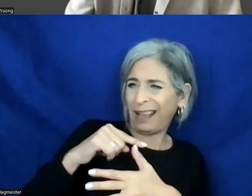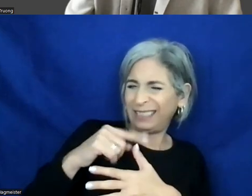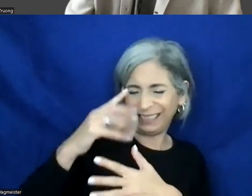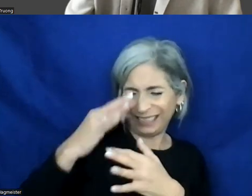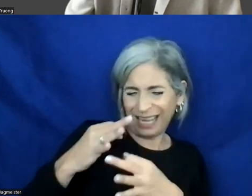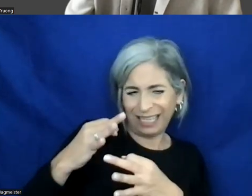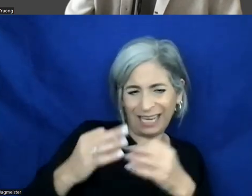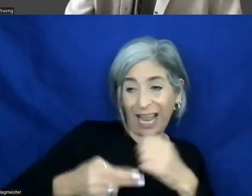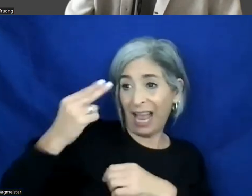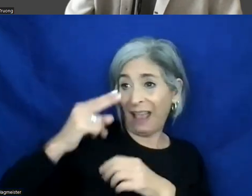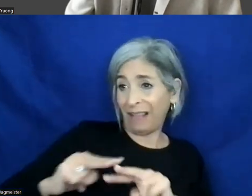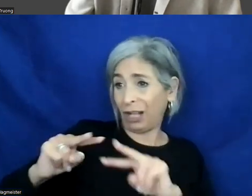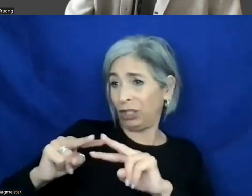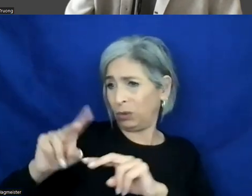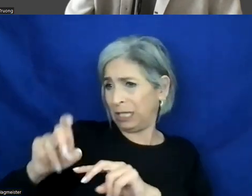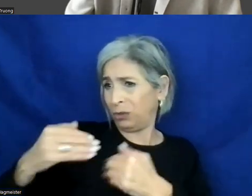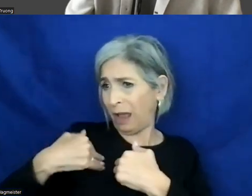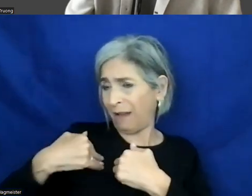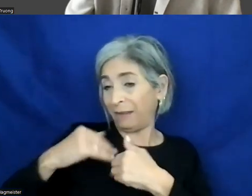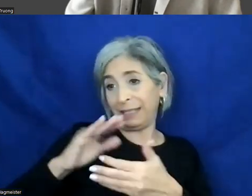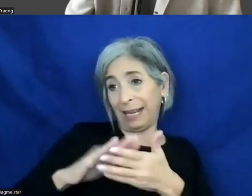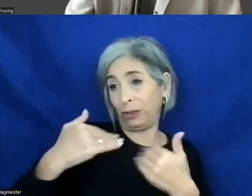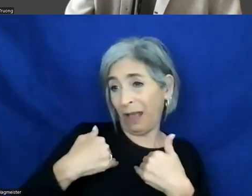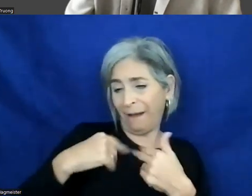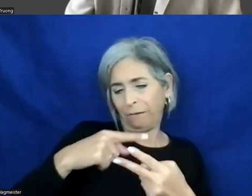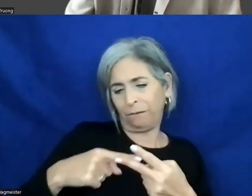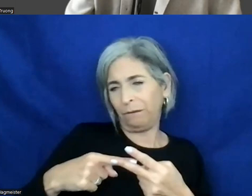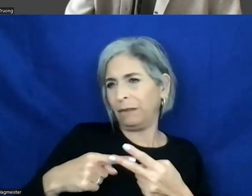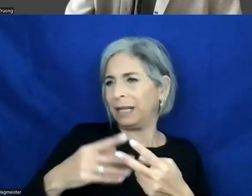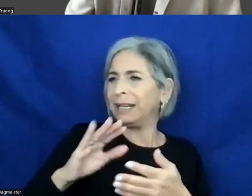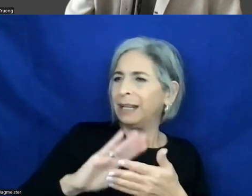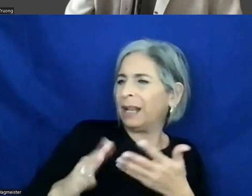is high value, what is a need to have, what is a nice to have, how do we put this along the way.